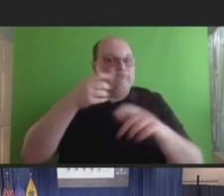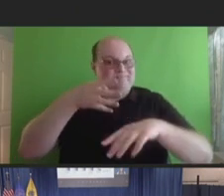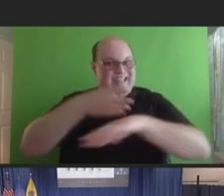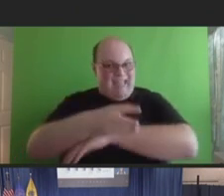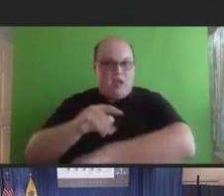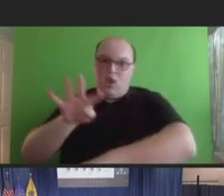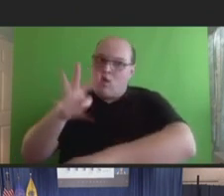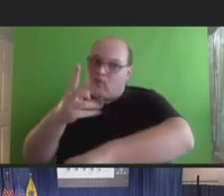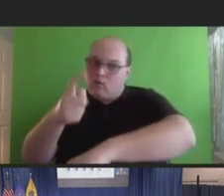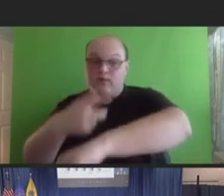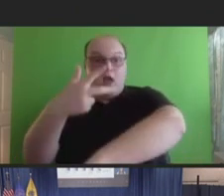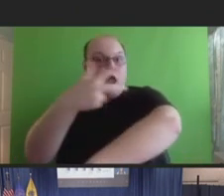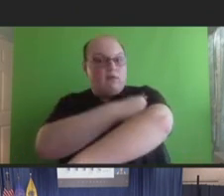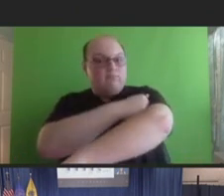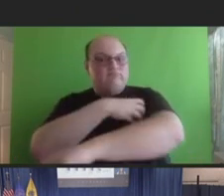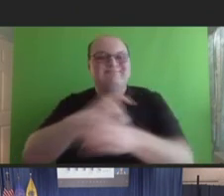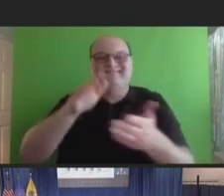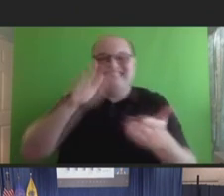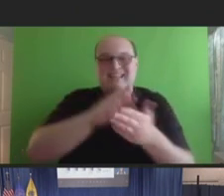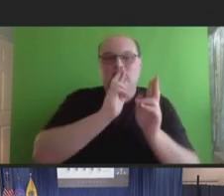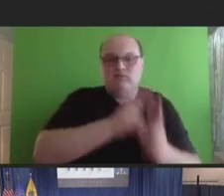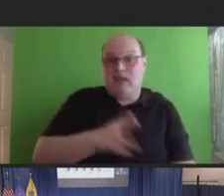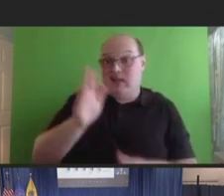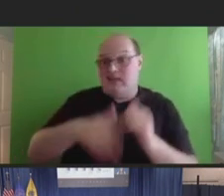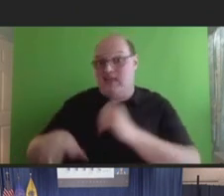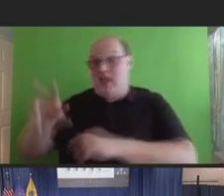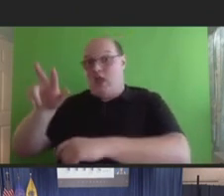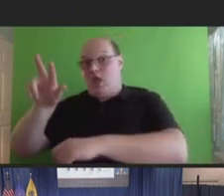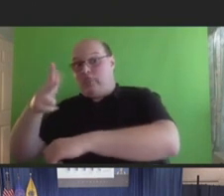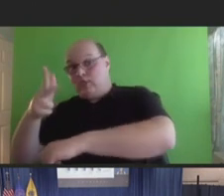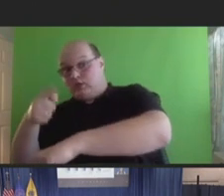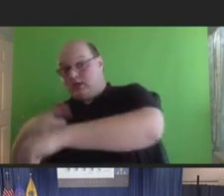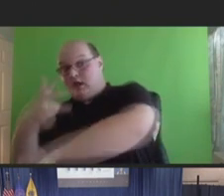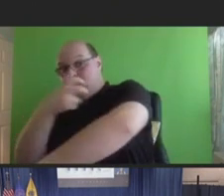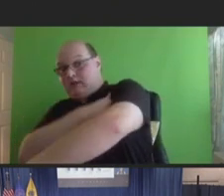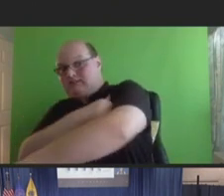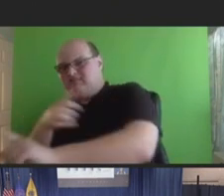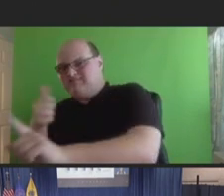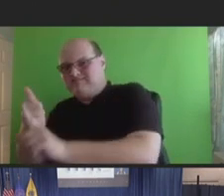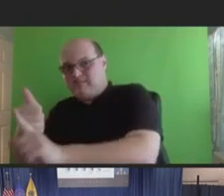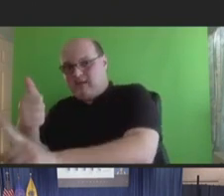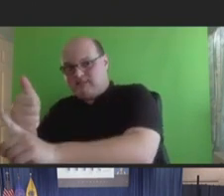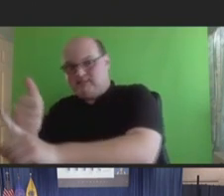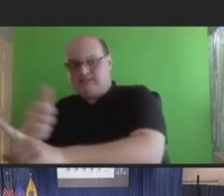after dose three. Health impacts, like inability to work or